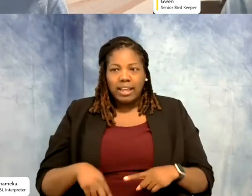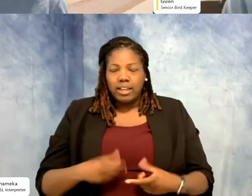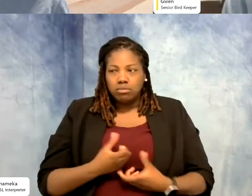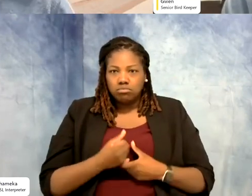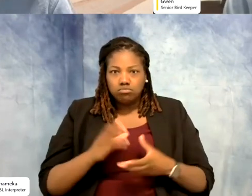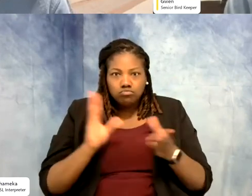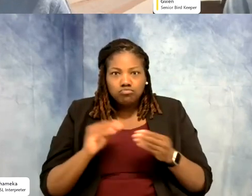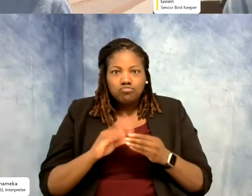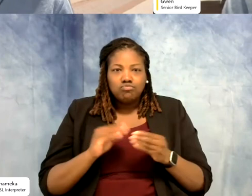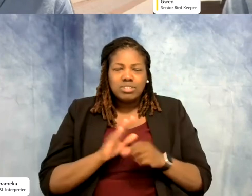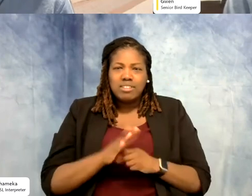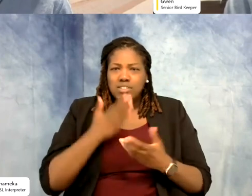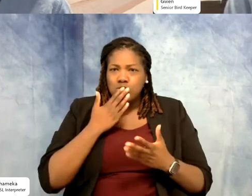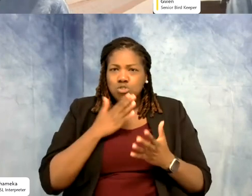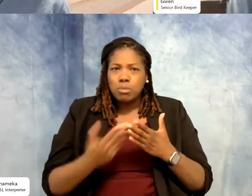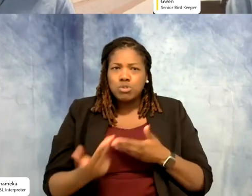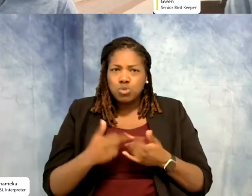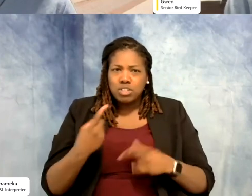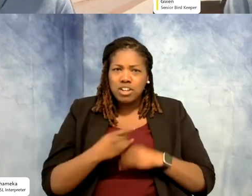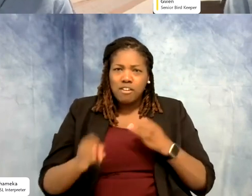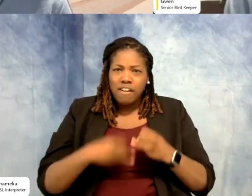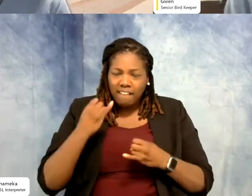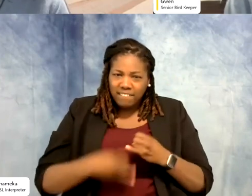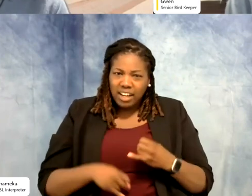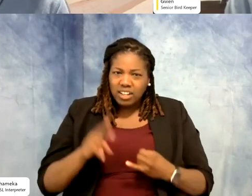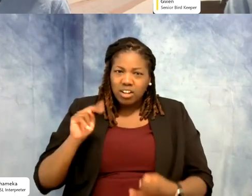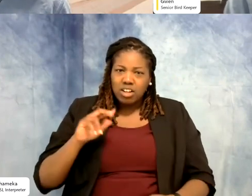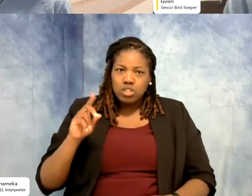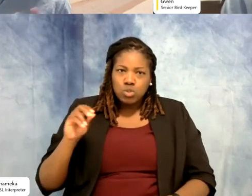thanks to you for joining us for our final UnZOOsual Careers for the school year. For